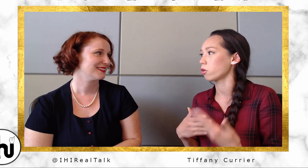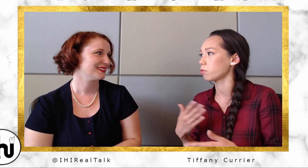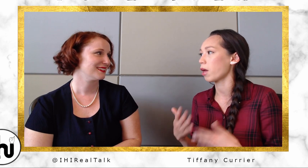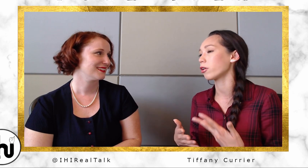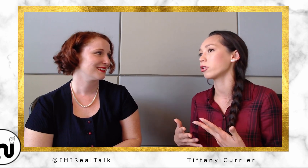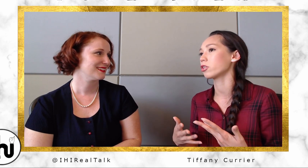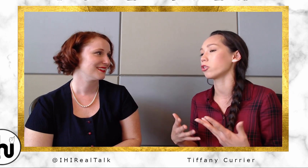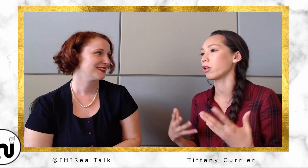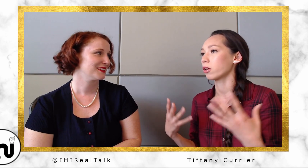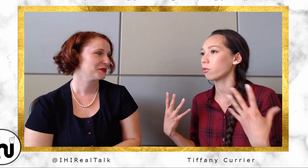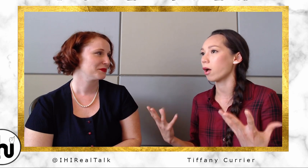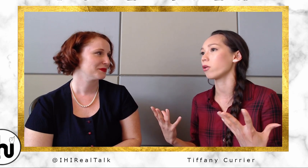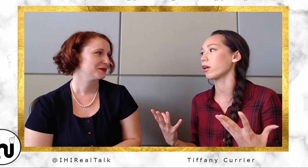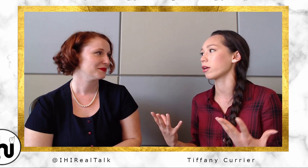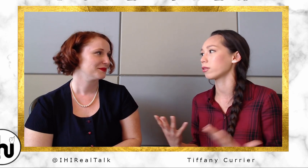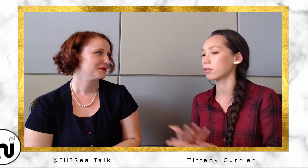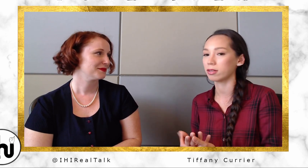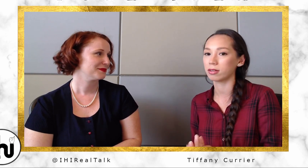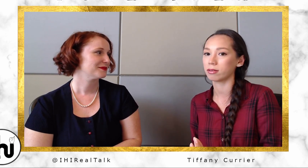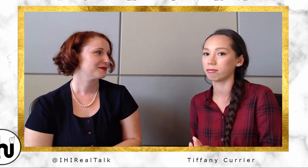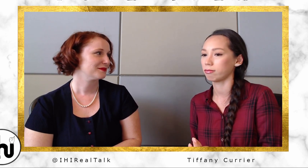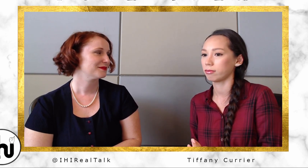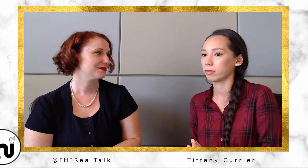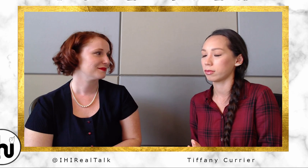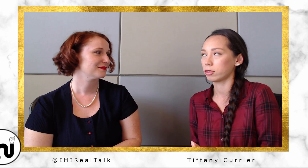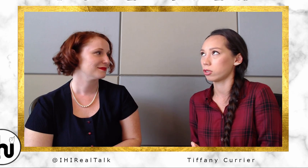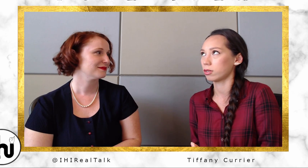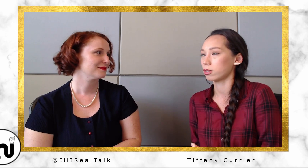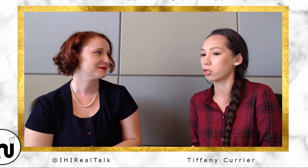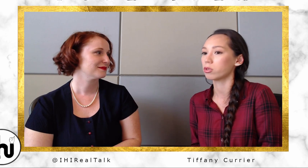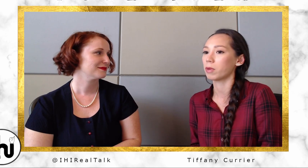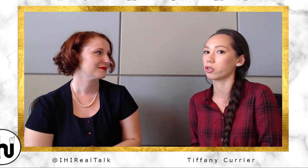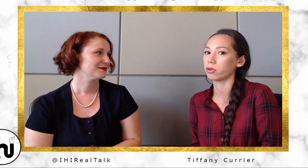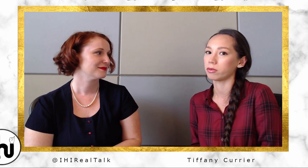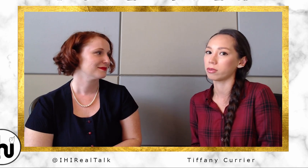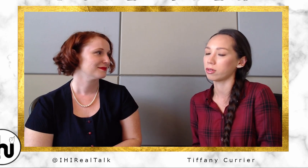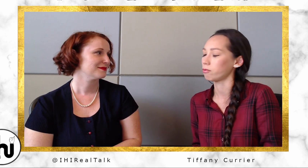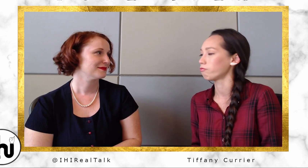patterns, and you're like, "Wow! This is just so special." So...